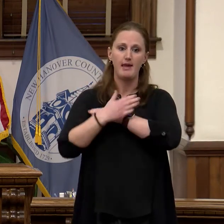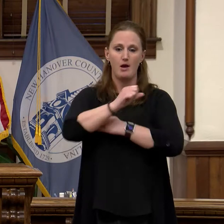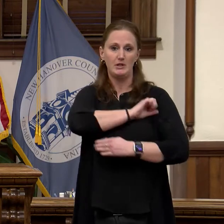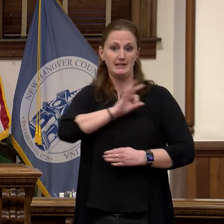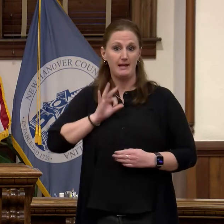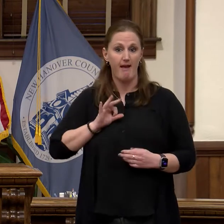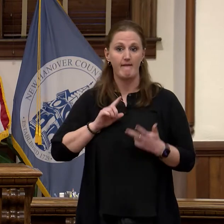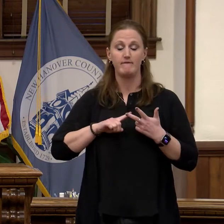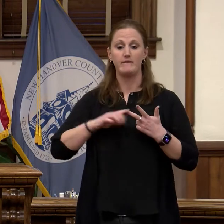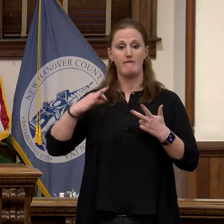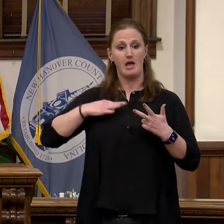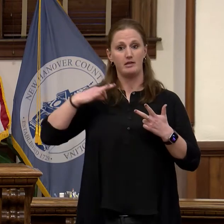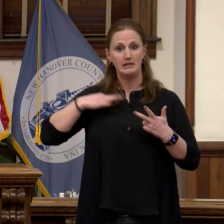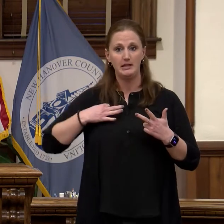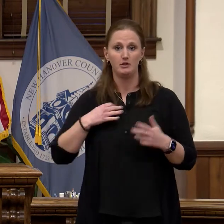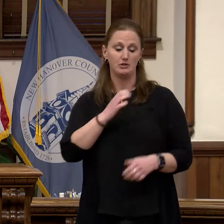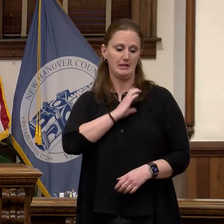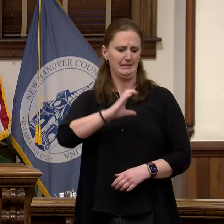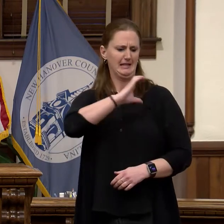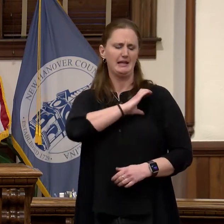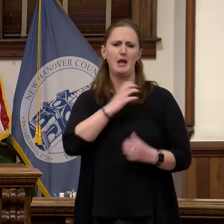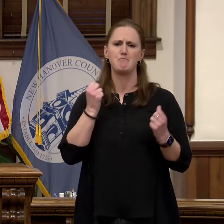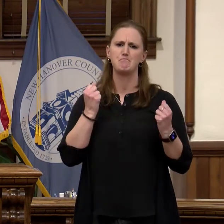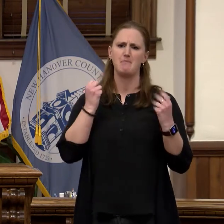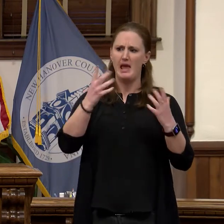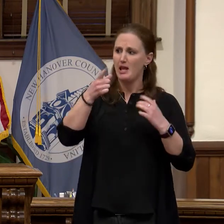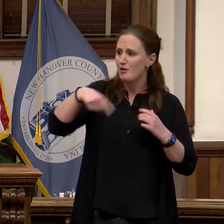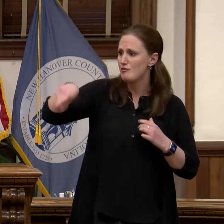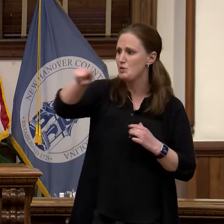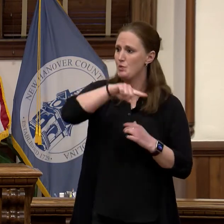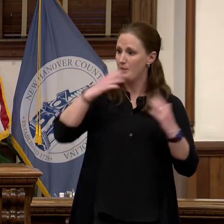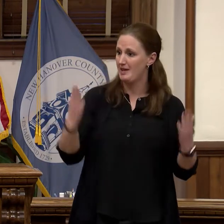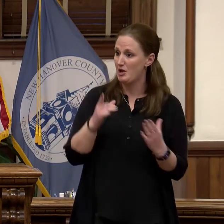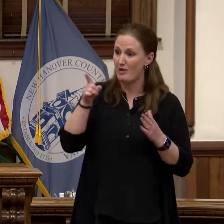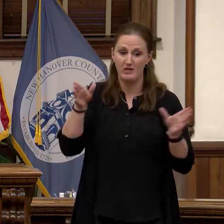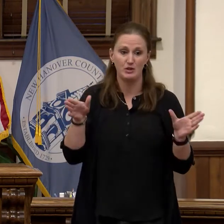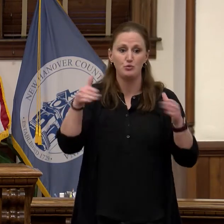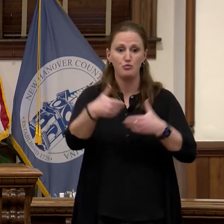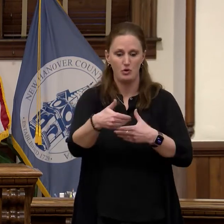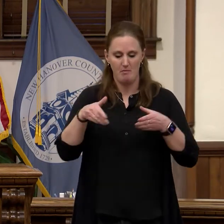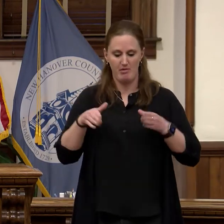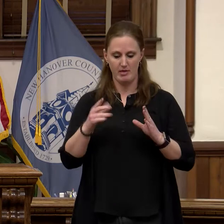citizens and so many of you in this very room allowed us to have an incredibly